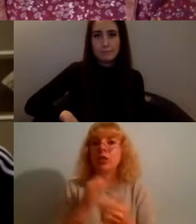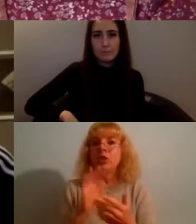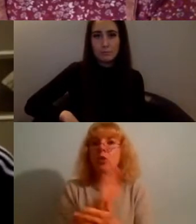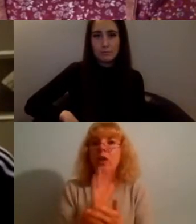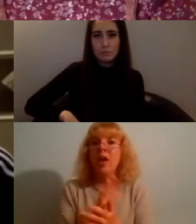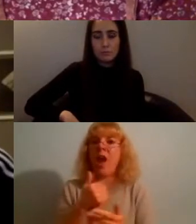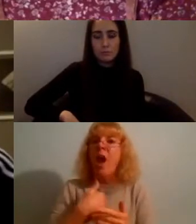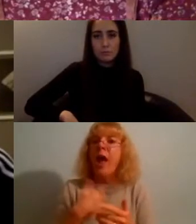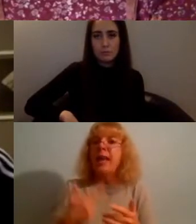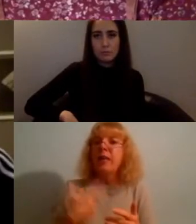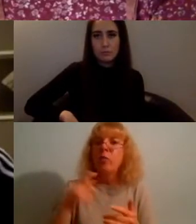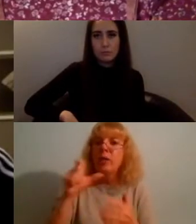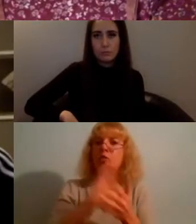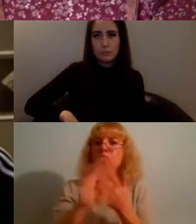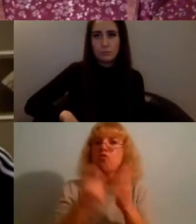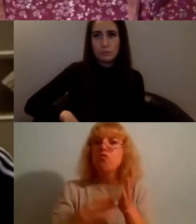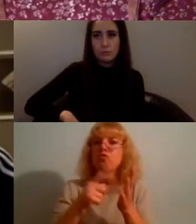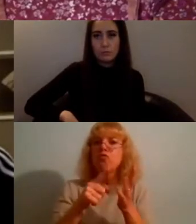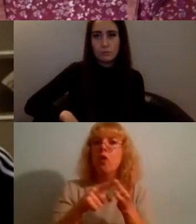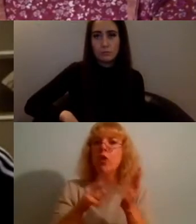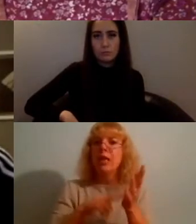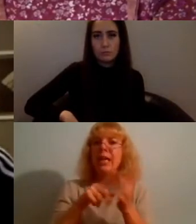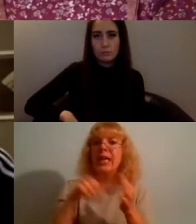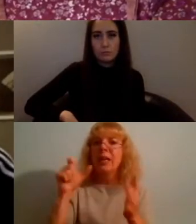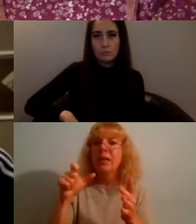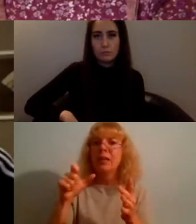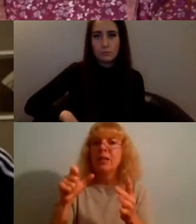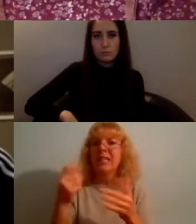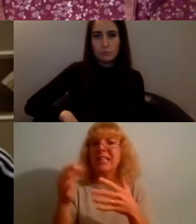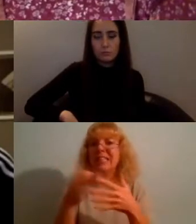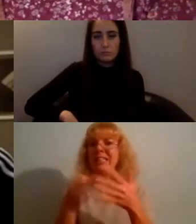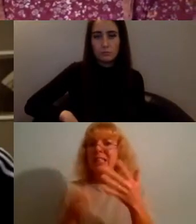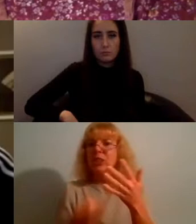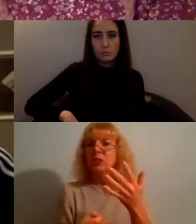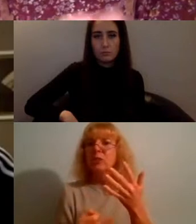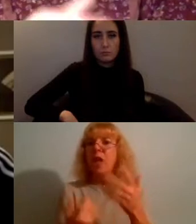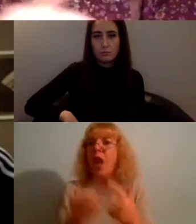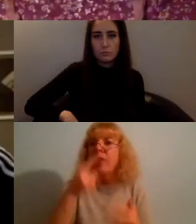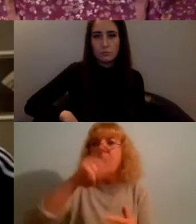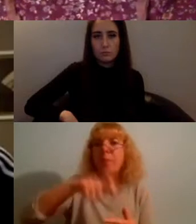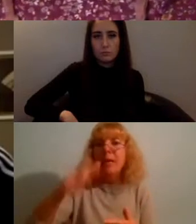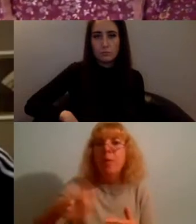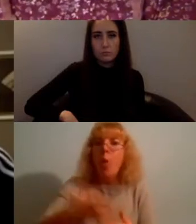as well it's something that other people learn to value and and you slowly see that